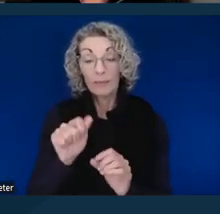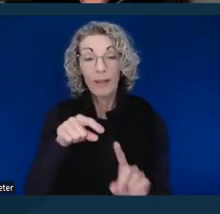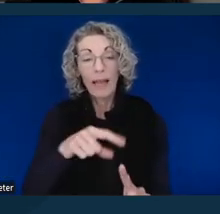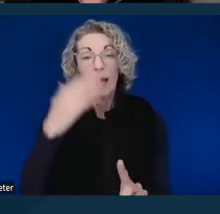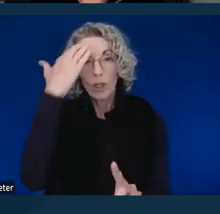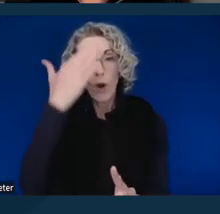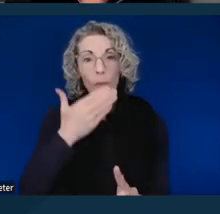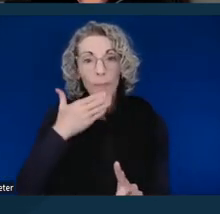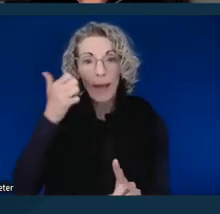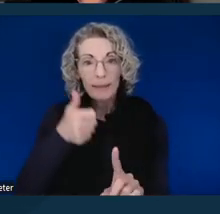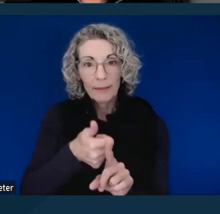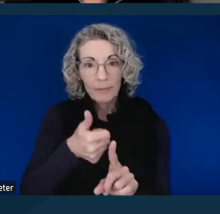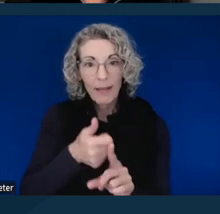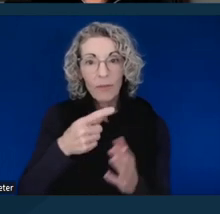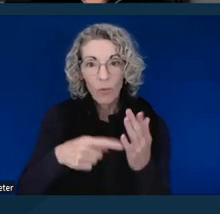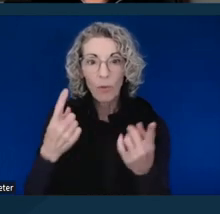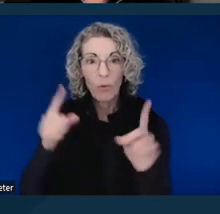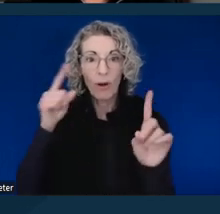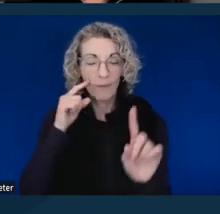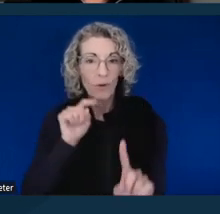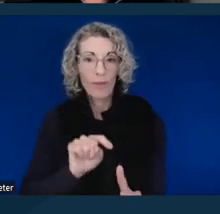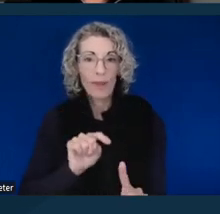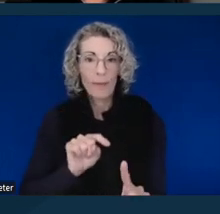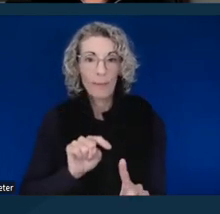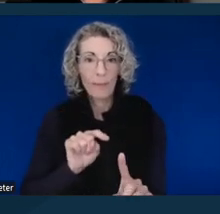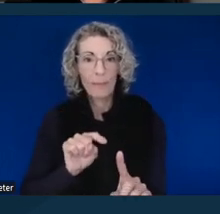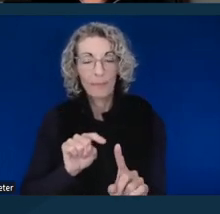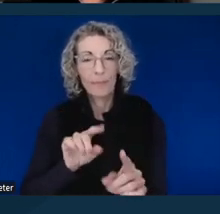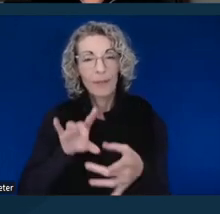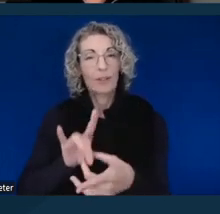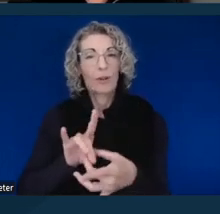what works for them in terms of an accommodation.